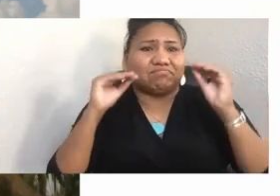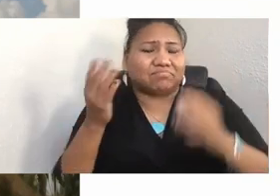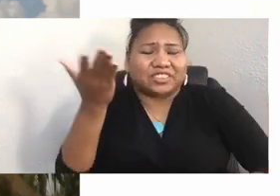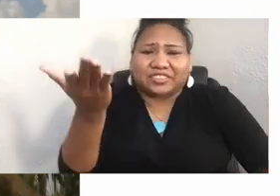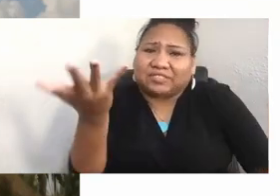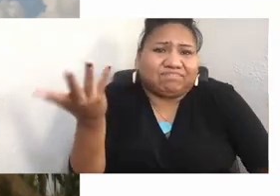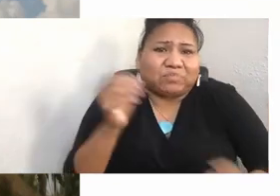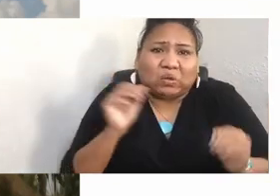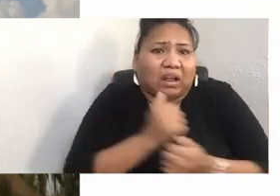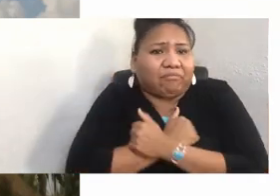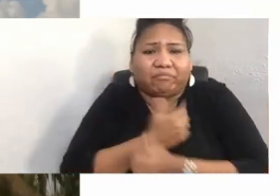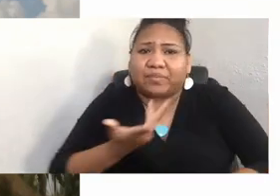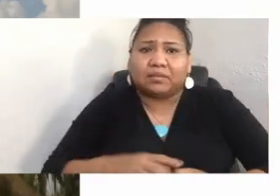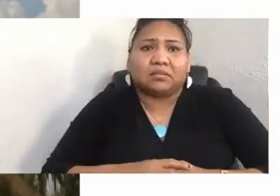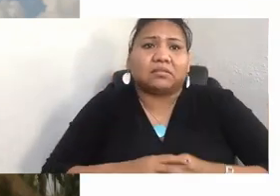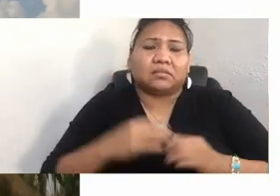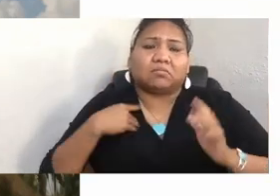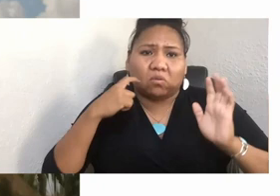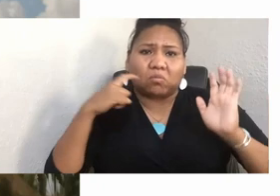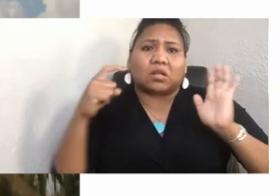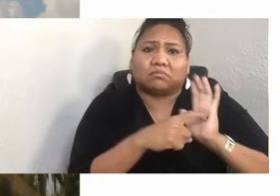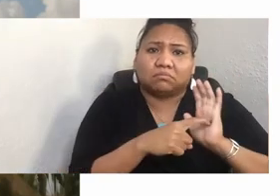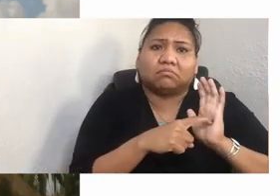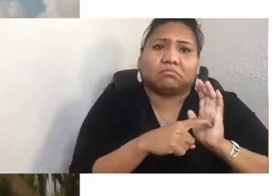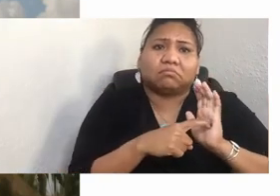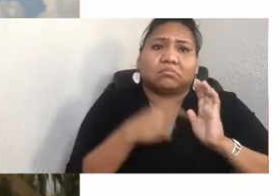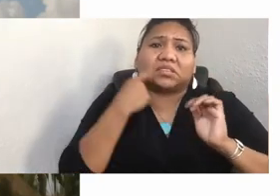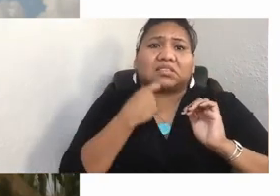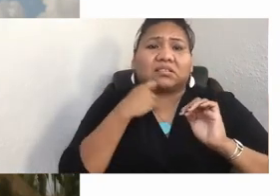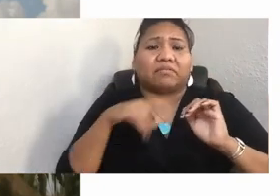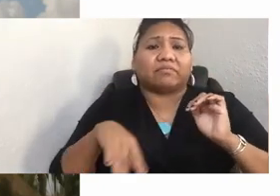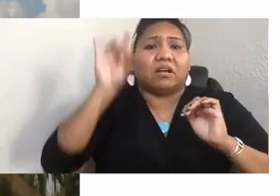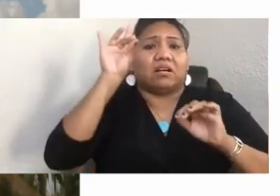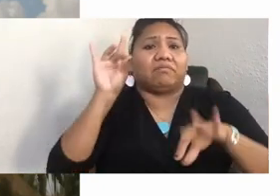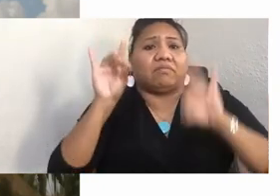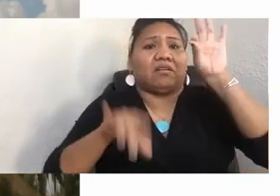been a recent unearthing of our children's bodies,